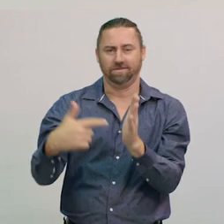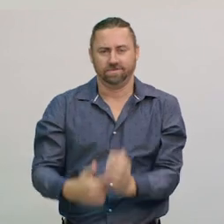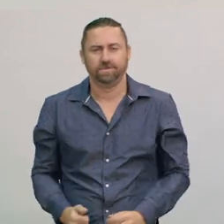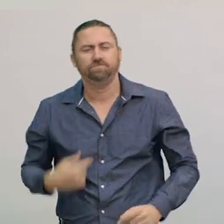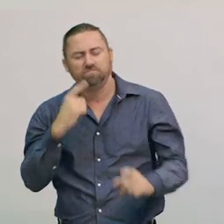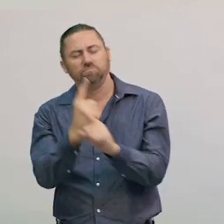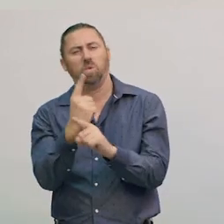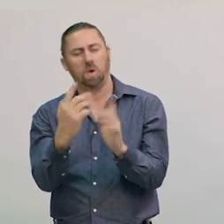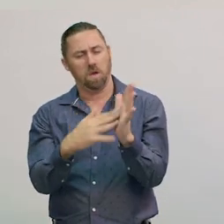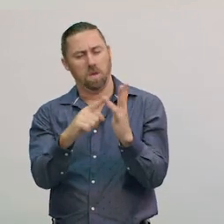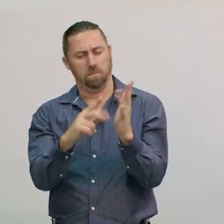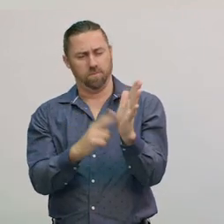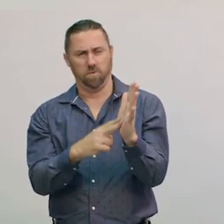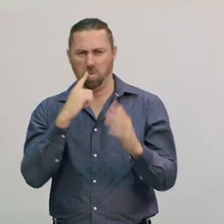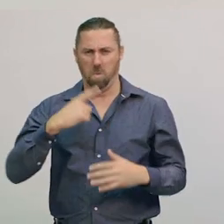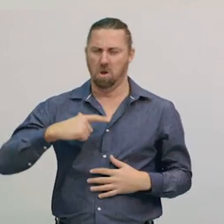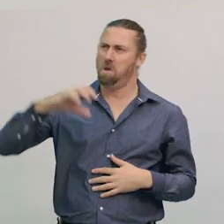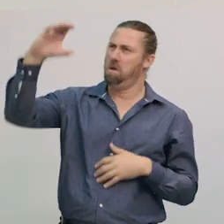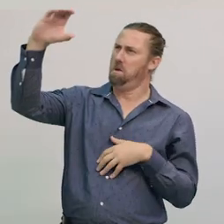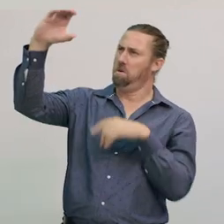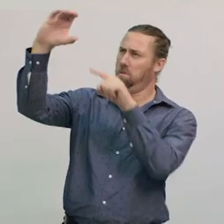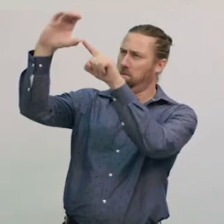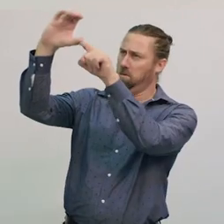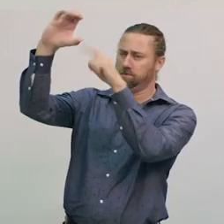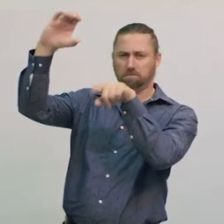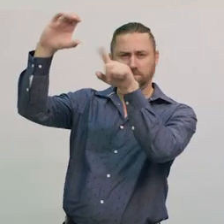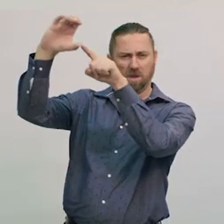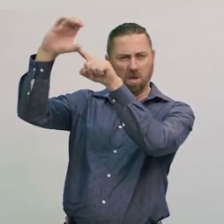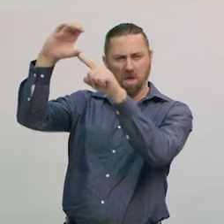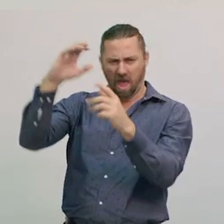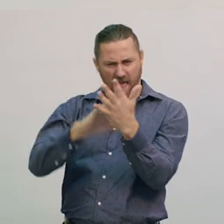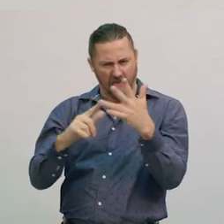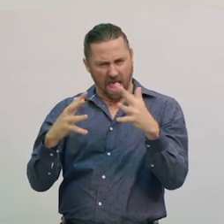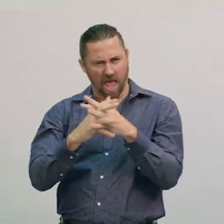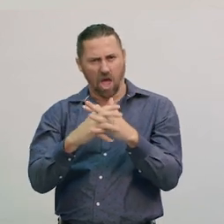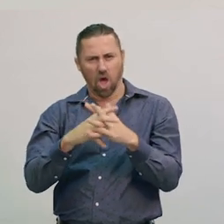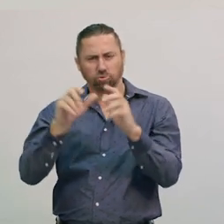and why we only see one side from Earth, and why the Moon appears to change shape.